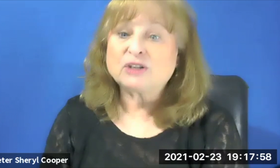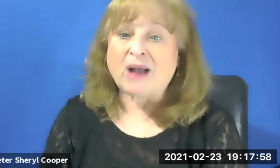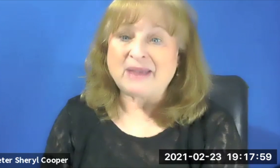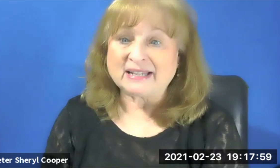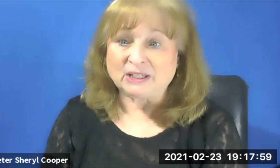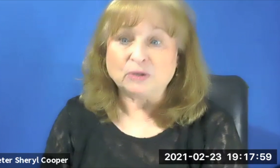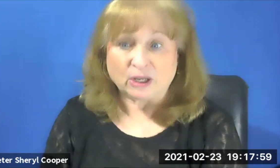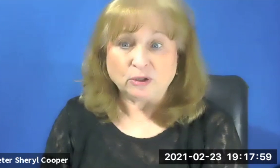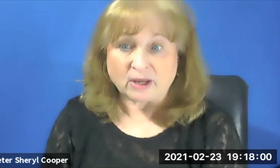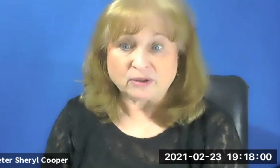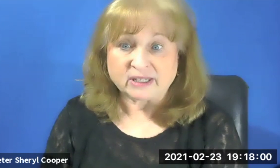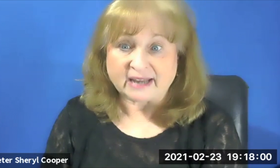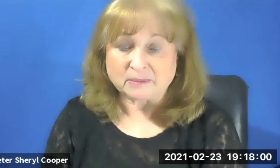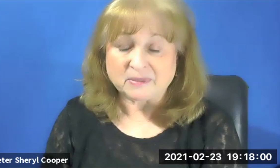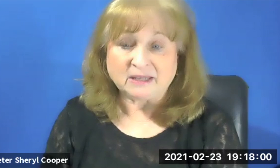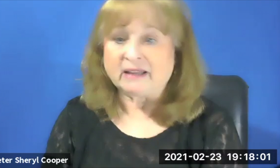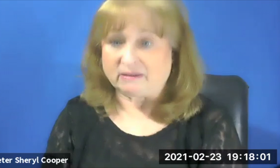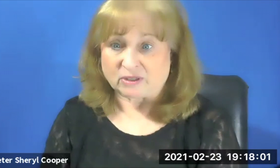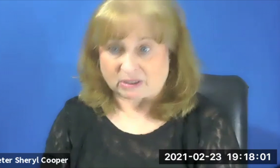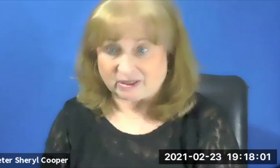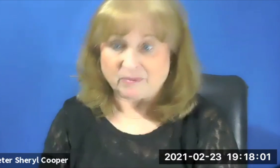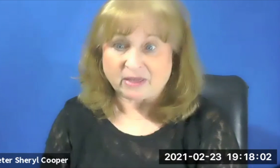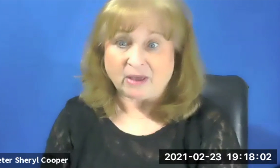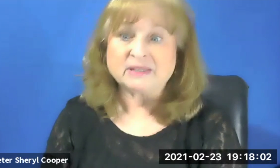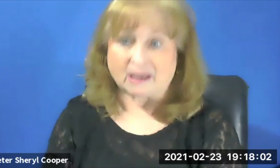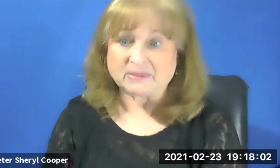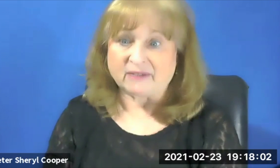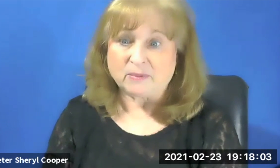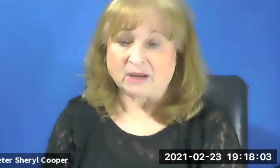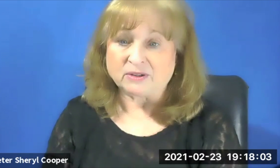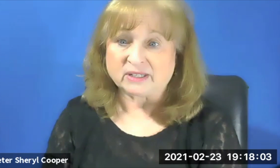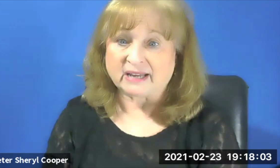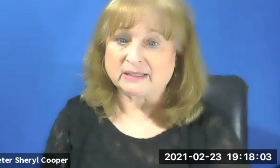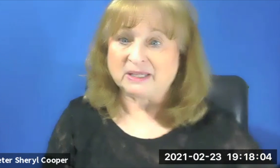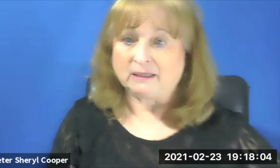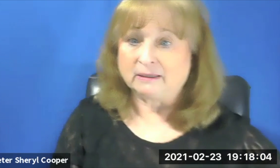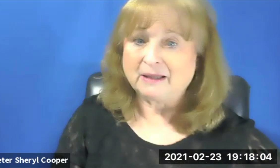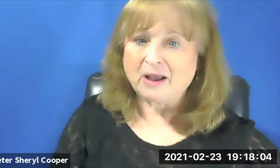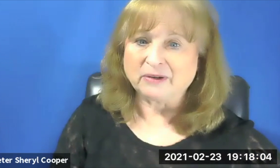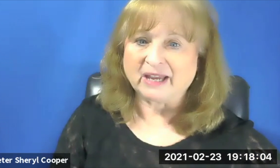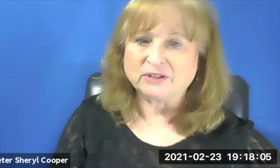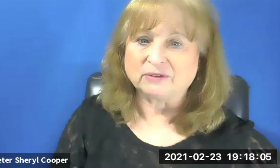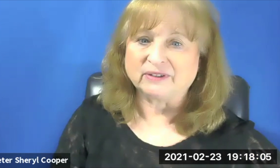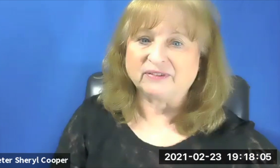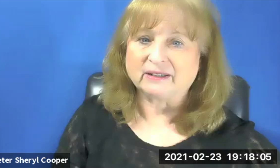So I'm asking you: Can you understand me? Like just give me a thumbs up? Does everybody understand me? Okay